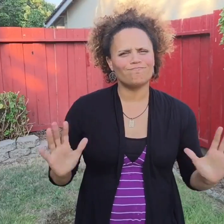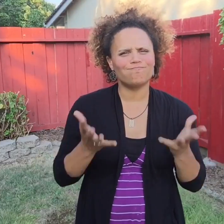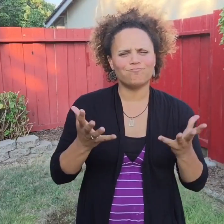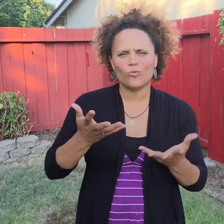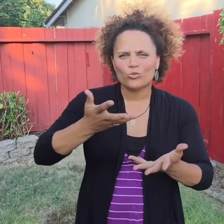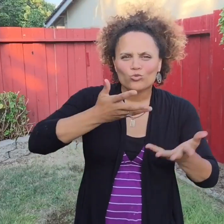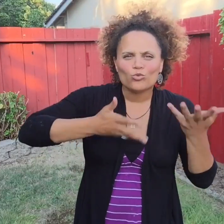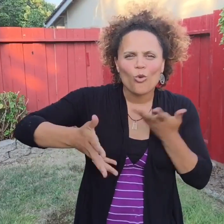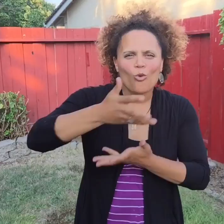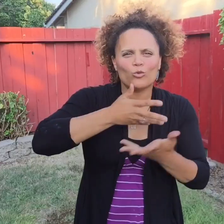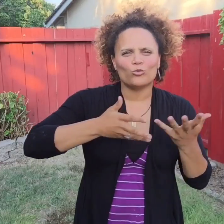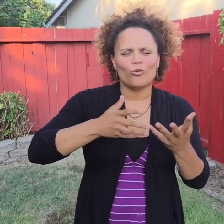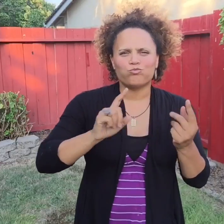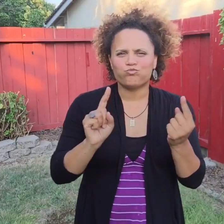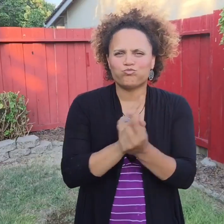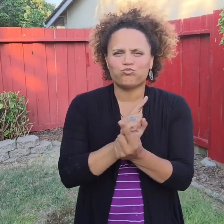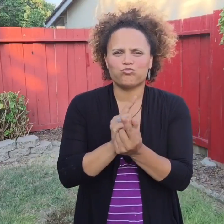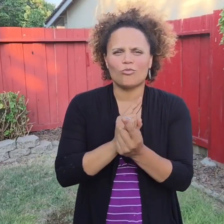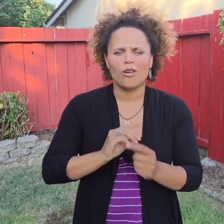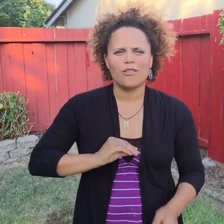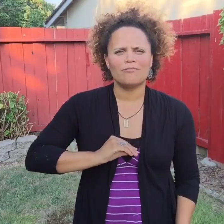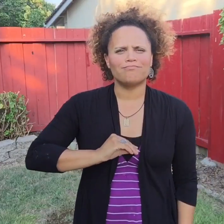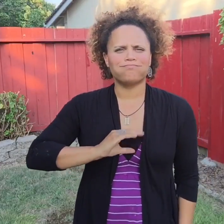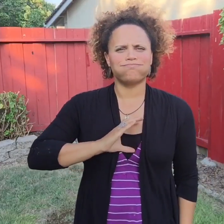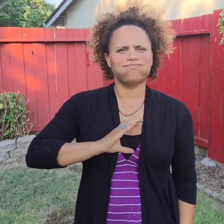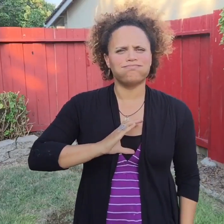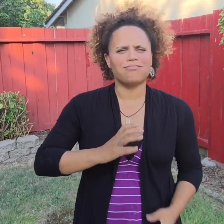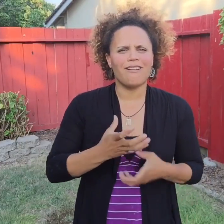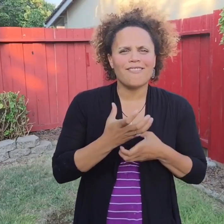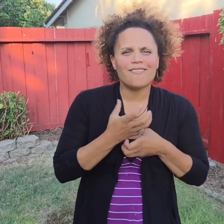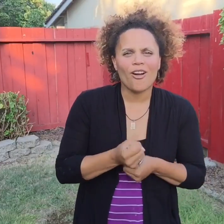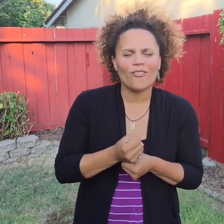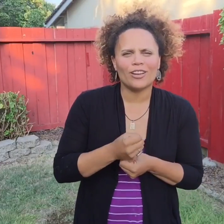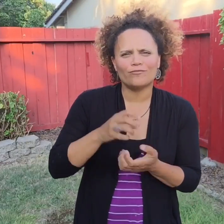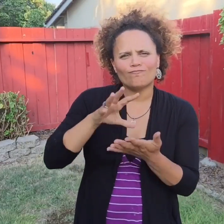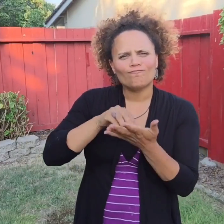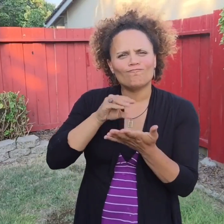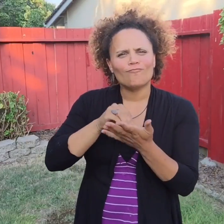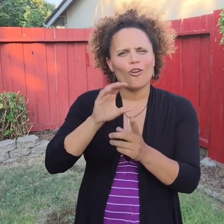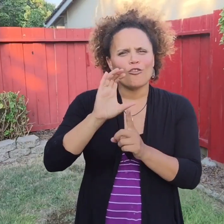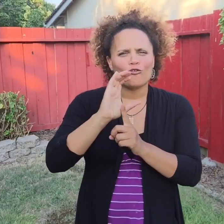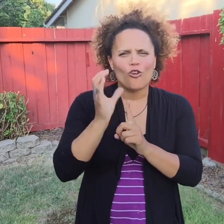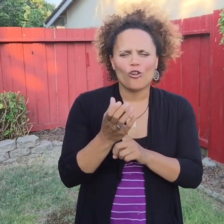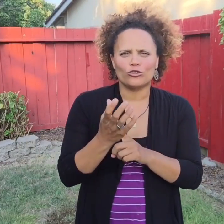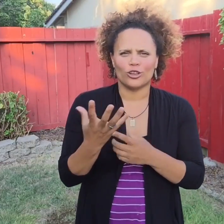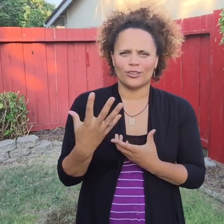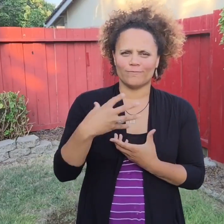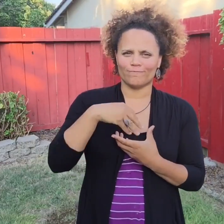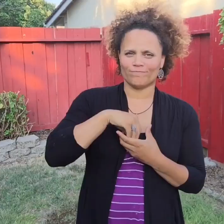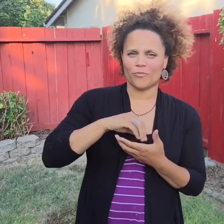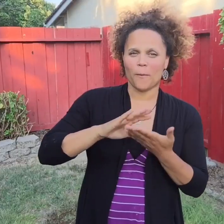Events like this foster social engagement, positive self-esteem, confidence, increased cultural knowledge,